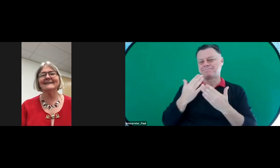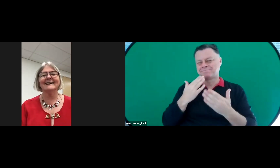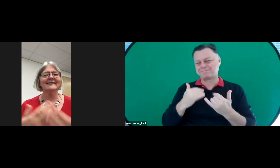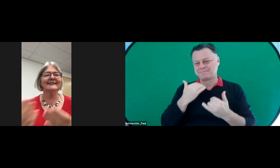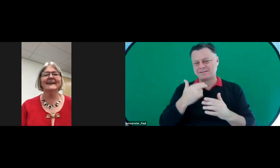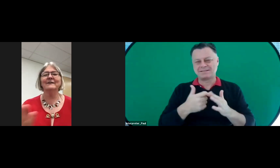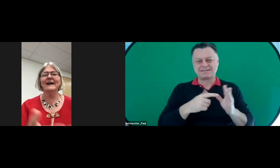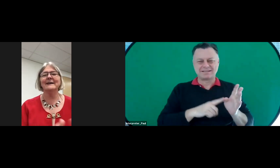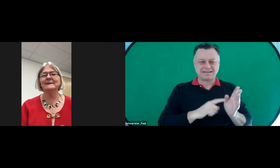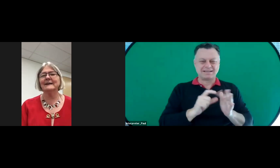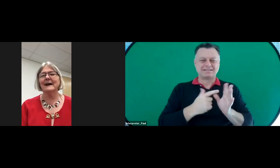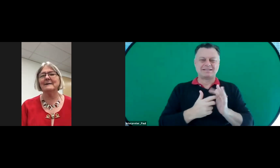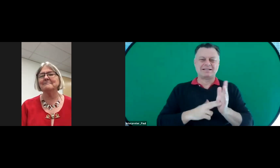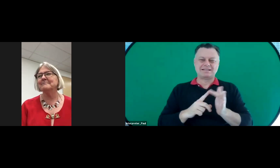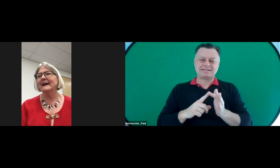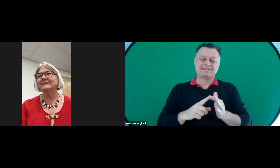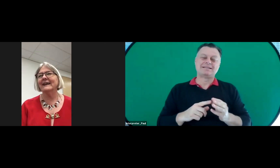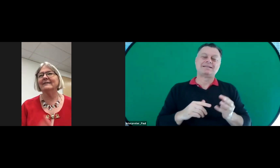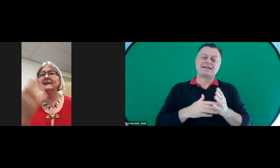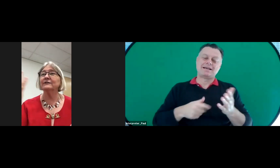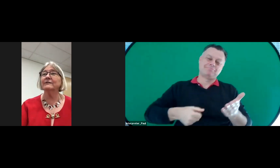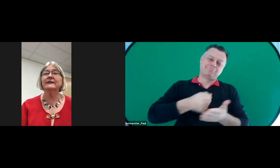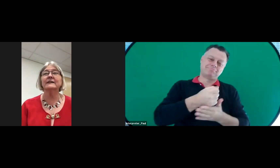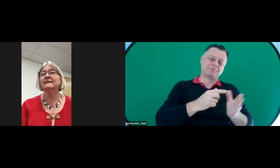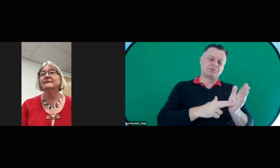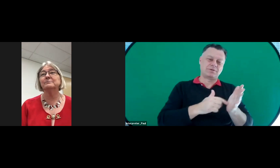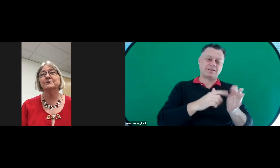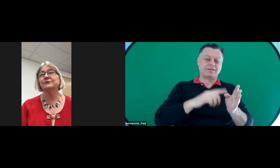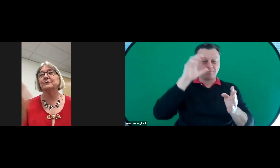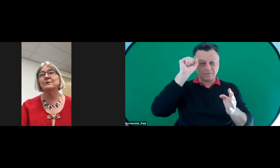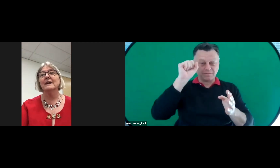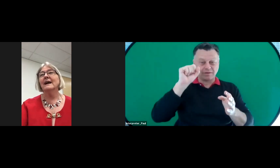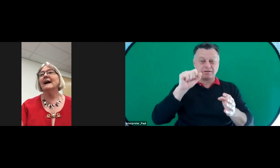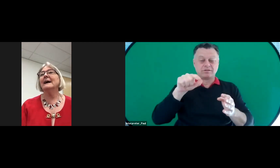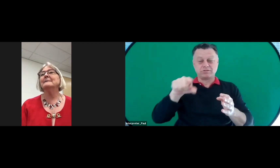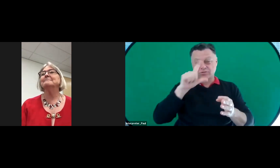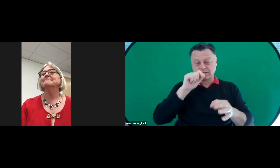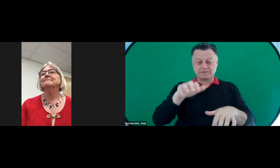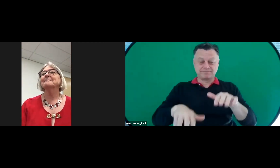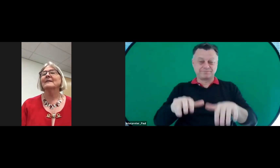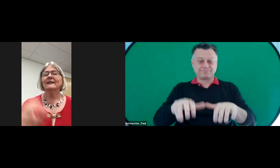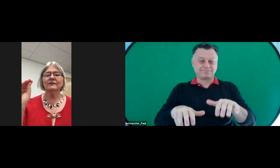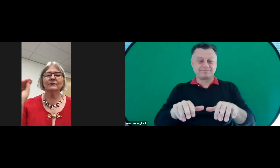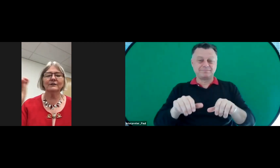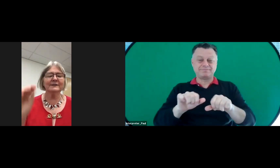and Darlene. And I will hand back to Anthony. And don't forget, you can still put your - you can